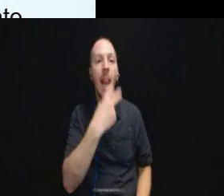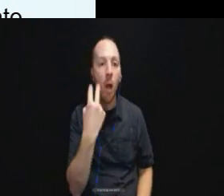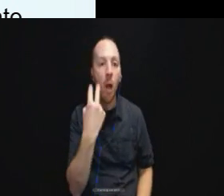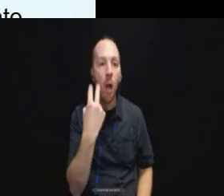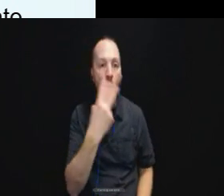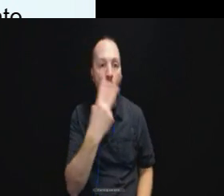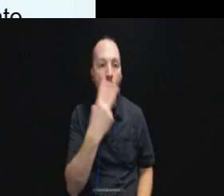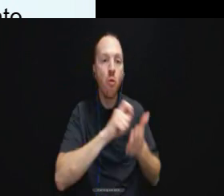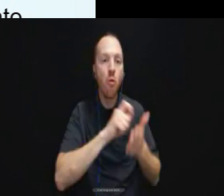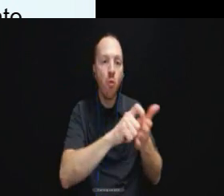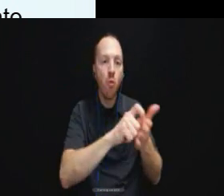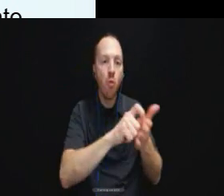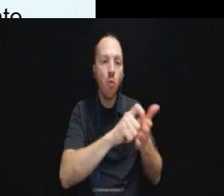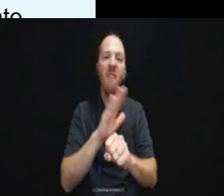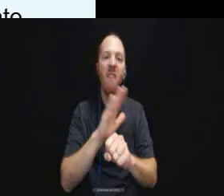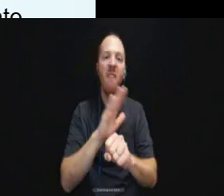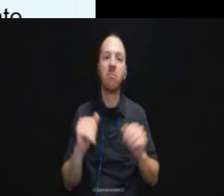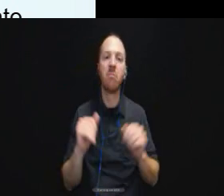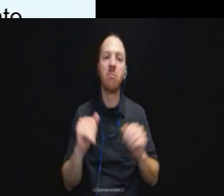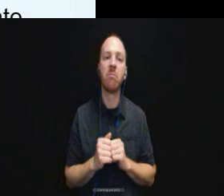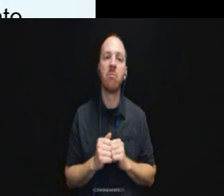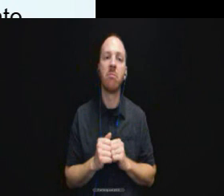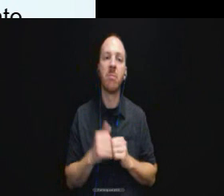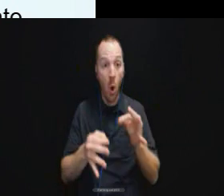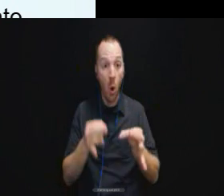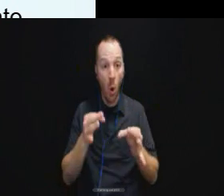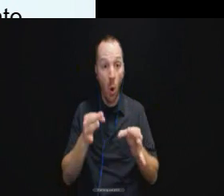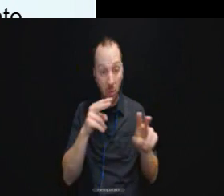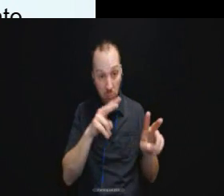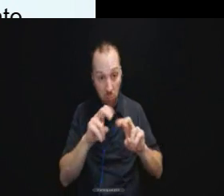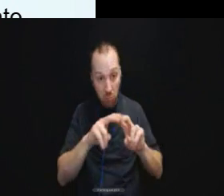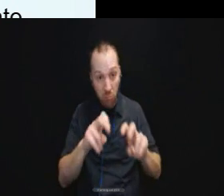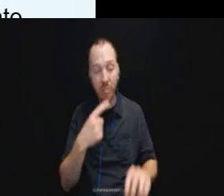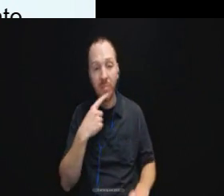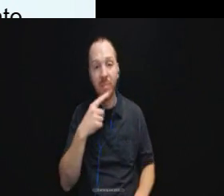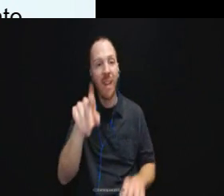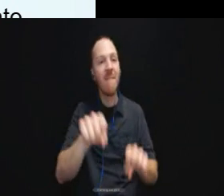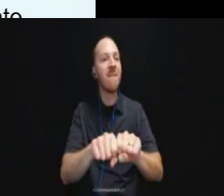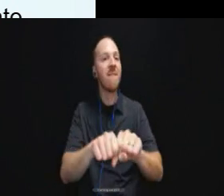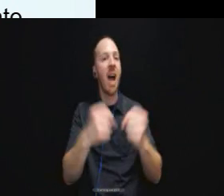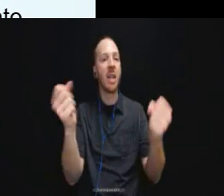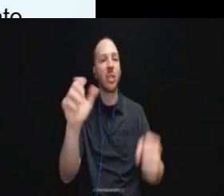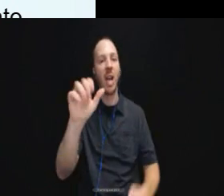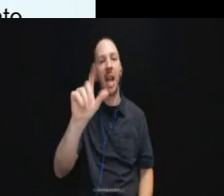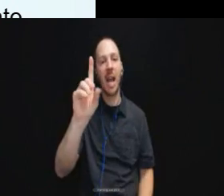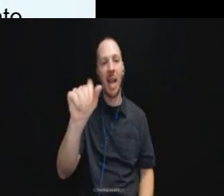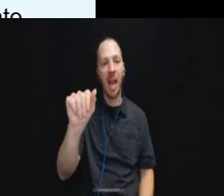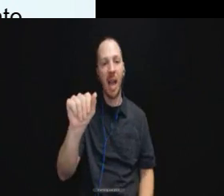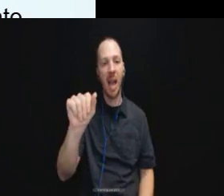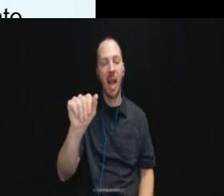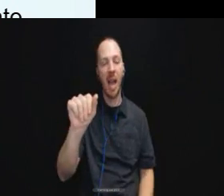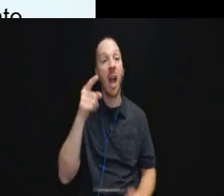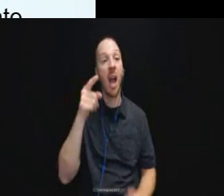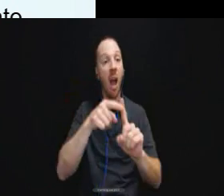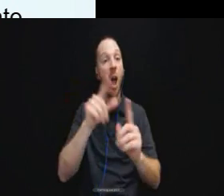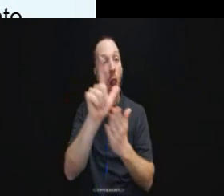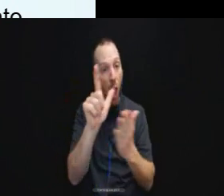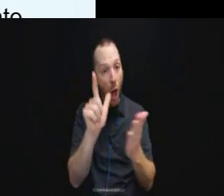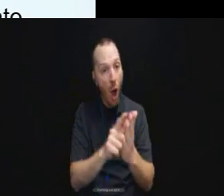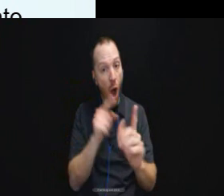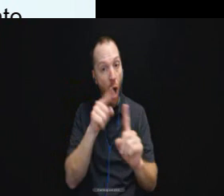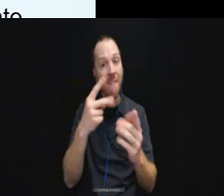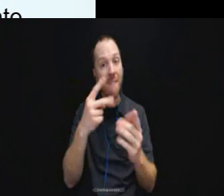The court said it was a violation of added as a matter of law by failing to affirmatively